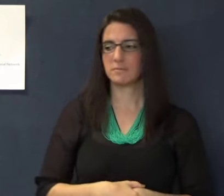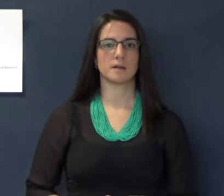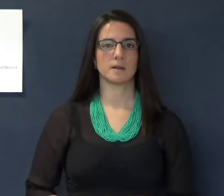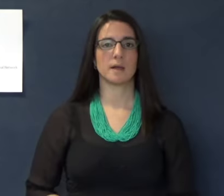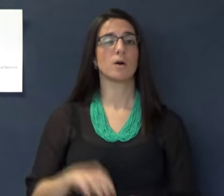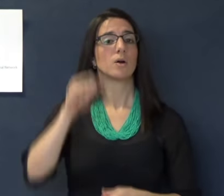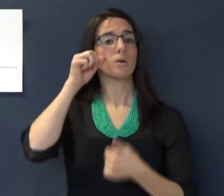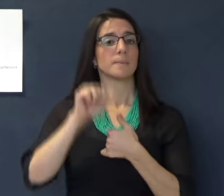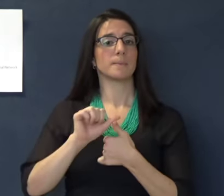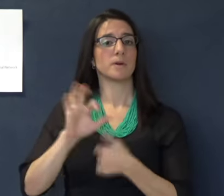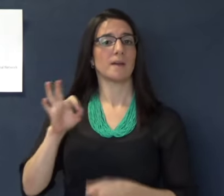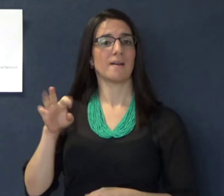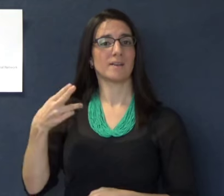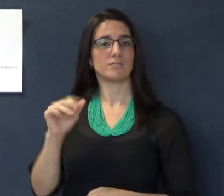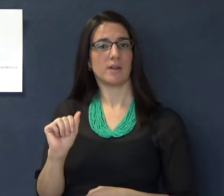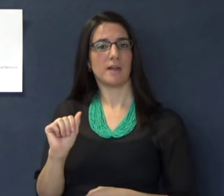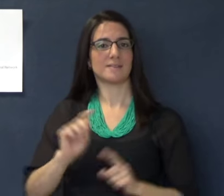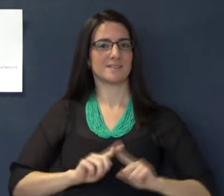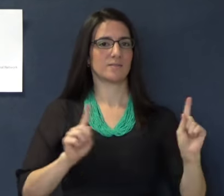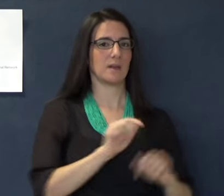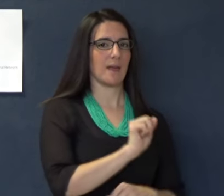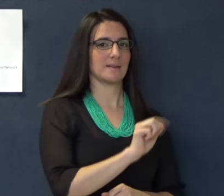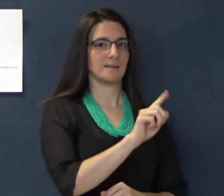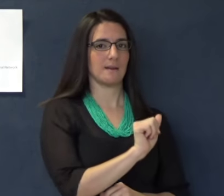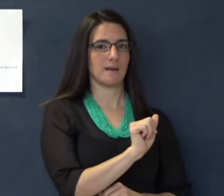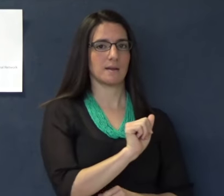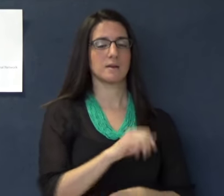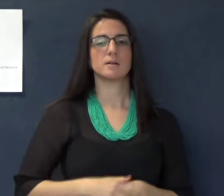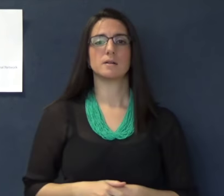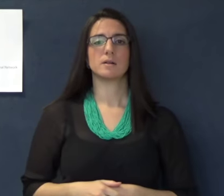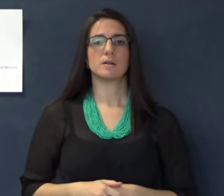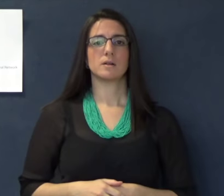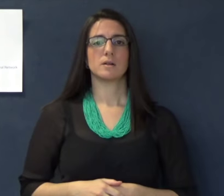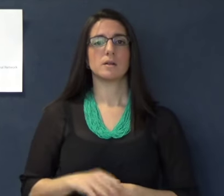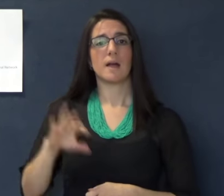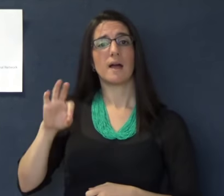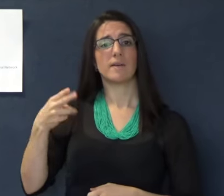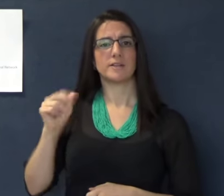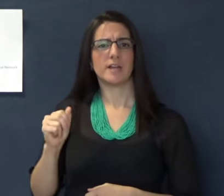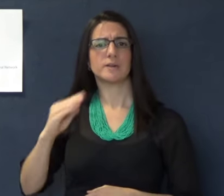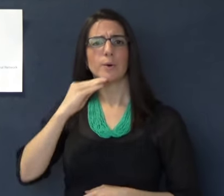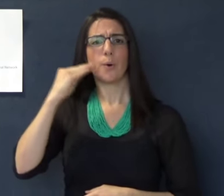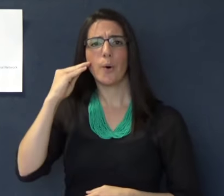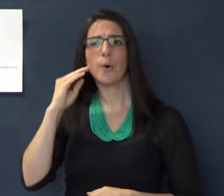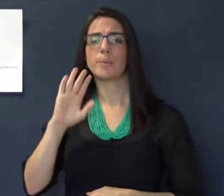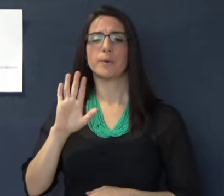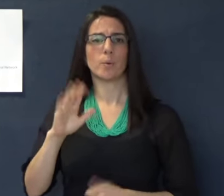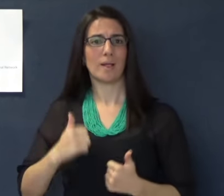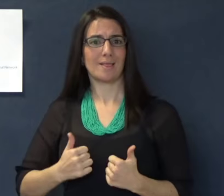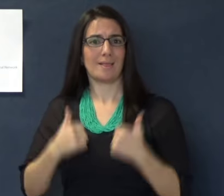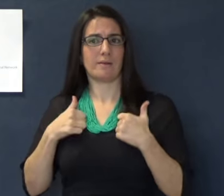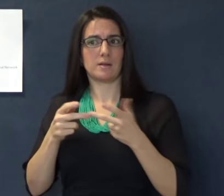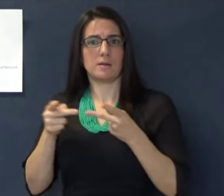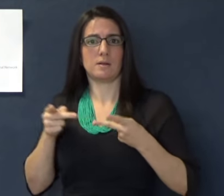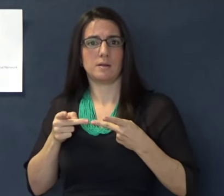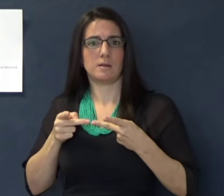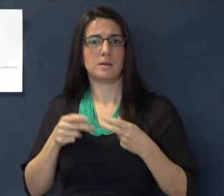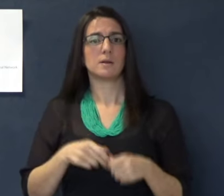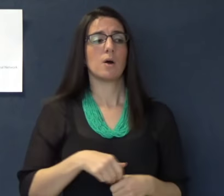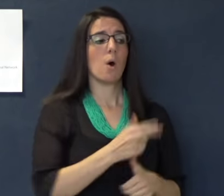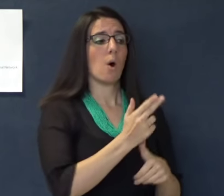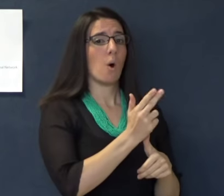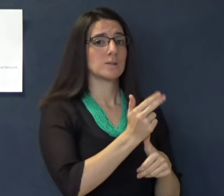Remember that the FHA is a law separate from the ADA. The FHA pertains to a home living space whereas hotels